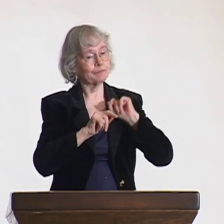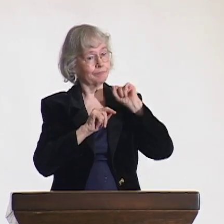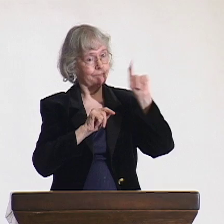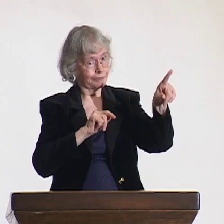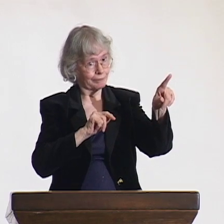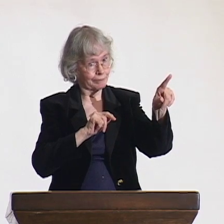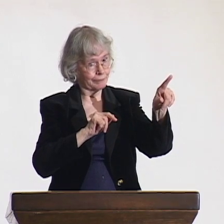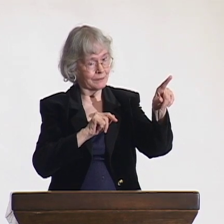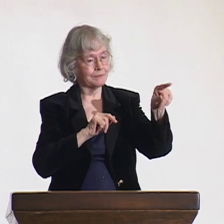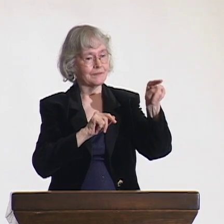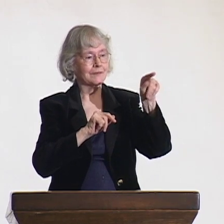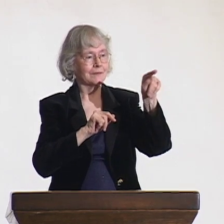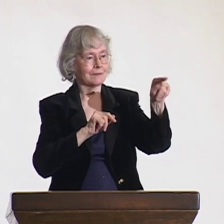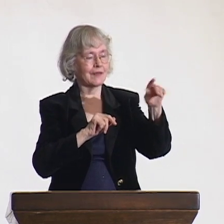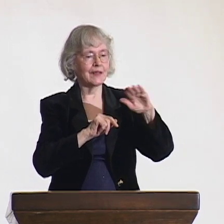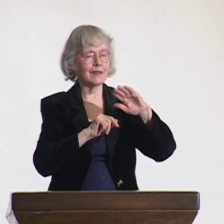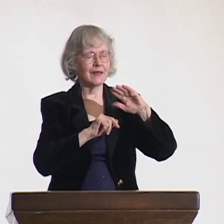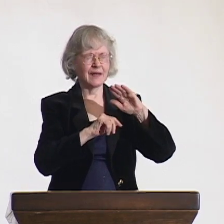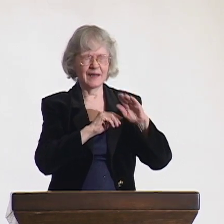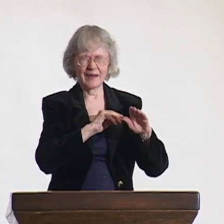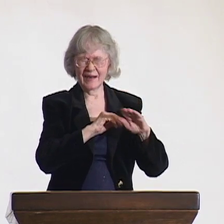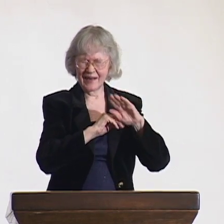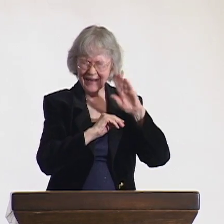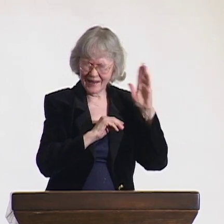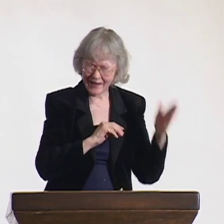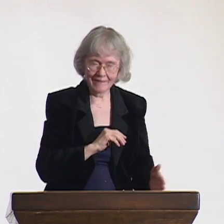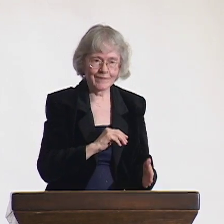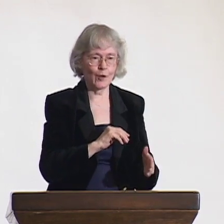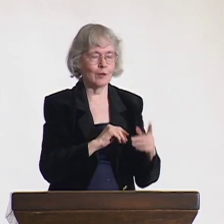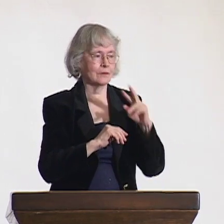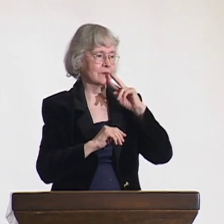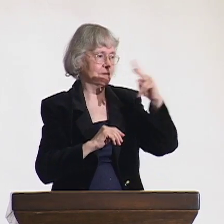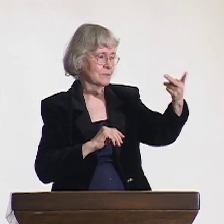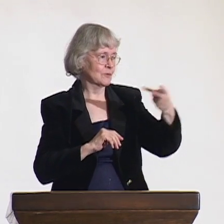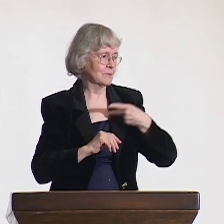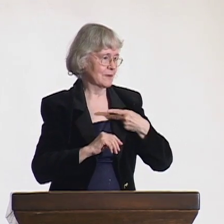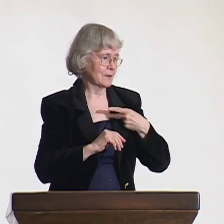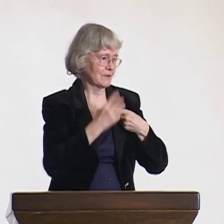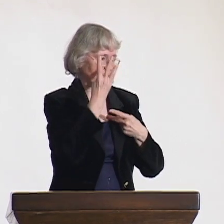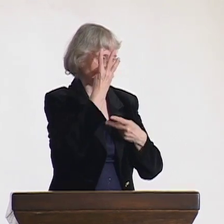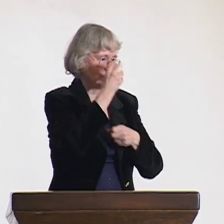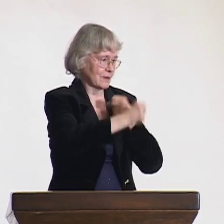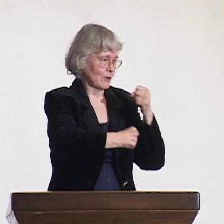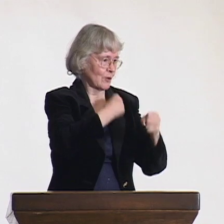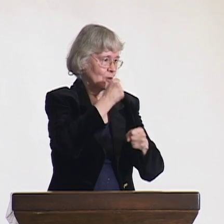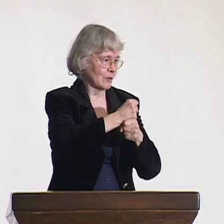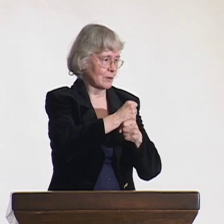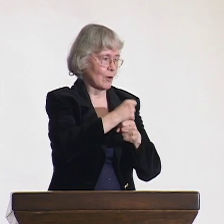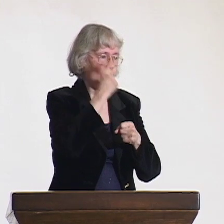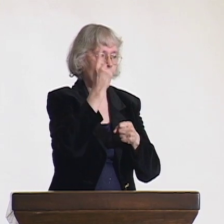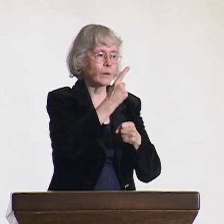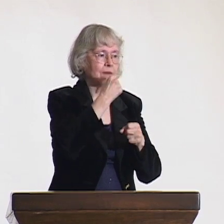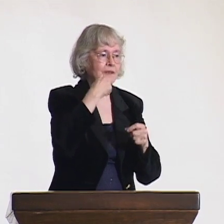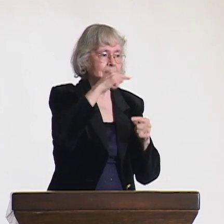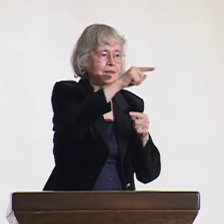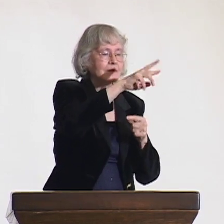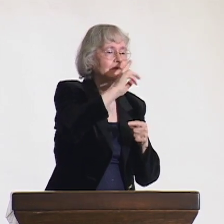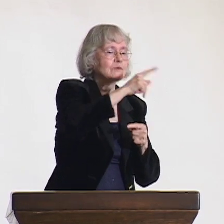At the time, I was general secretariat. I would correspond with people in Japan, but they would never responded to me.